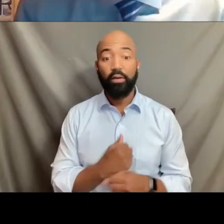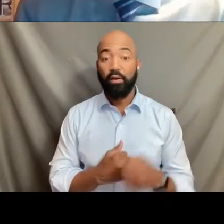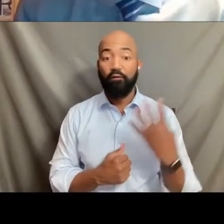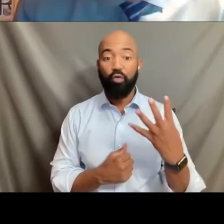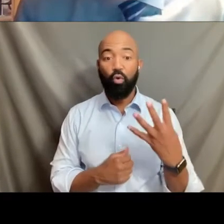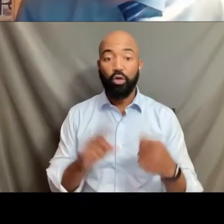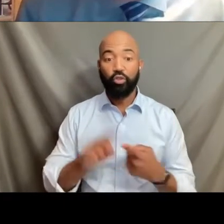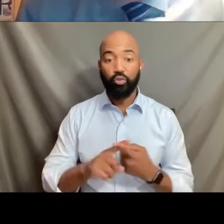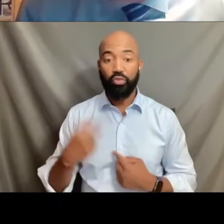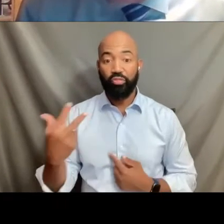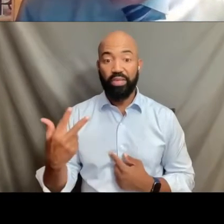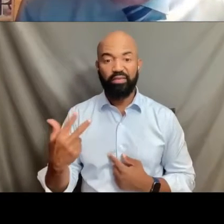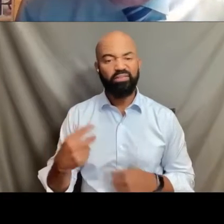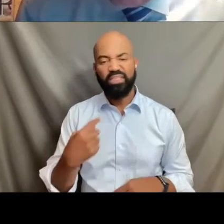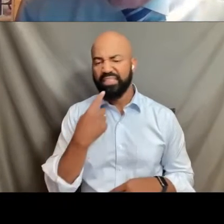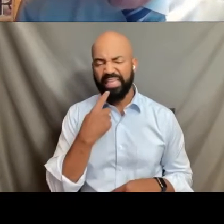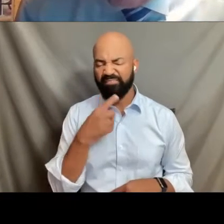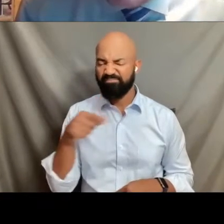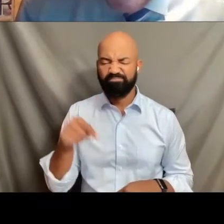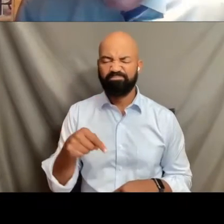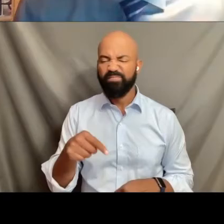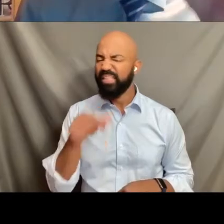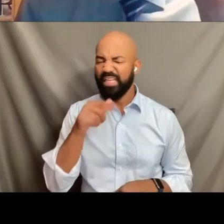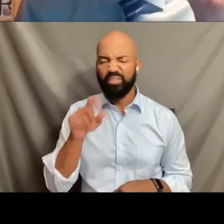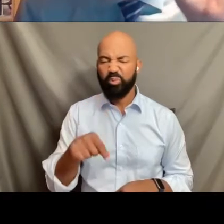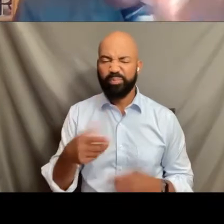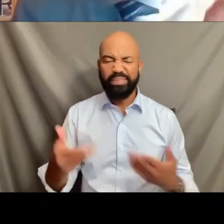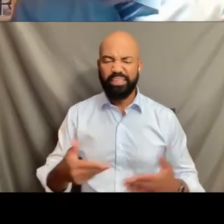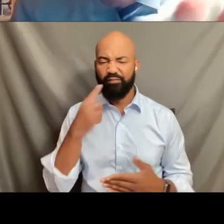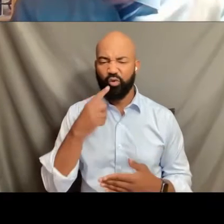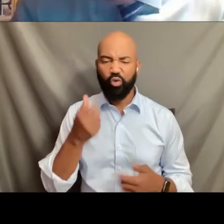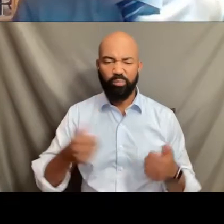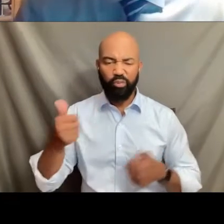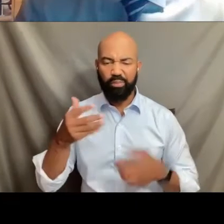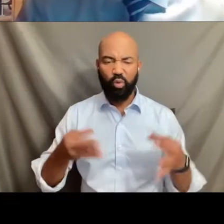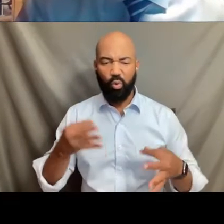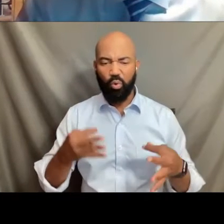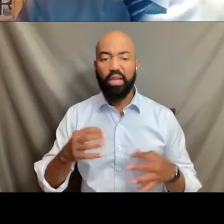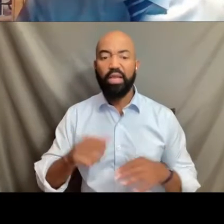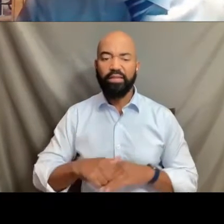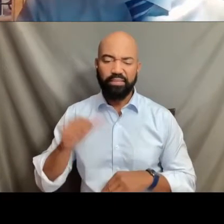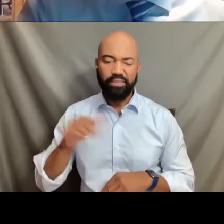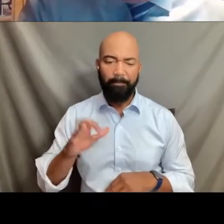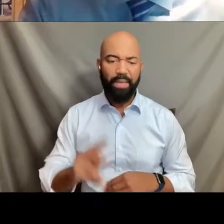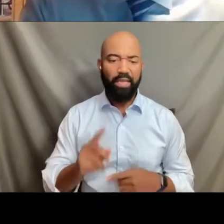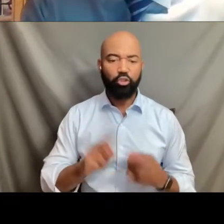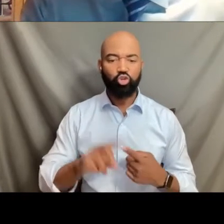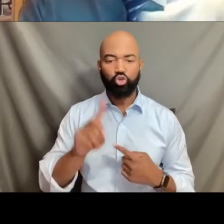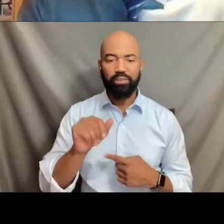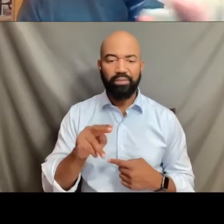that this case should not be in front of the Supreme Court and sends it back to the Dane County Circuit Court for more adjudication.